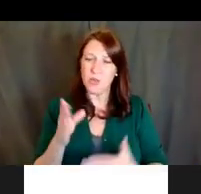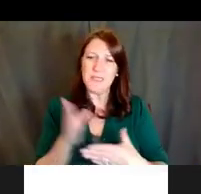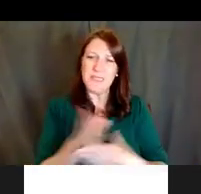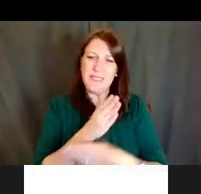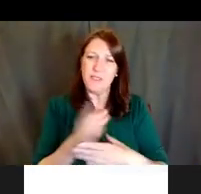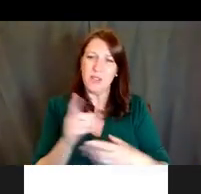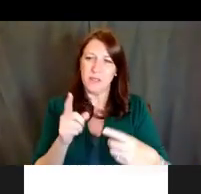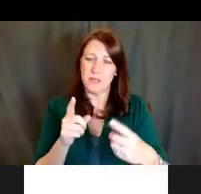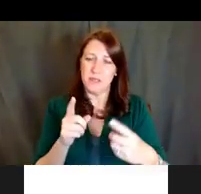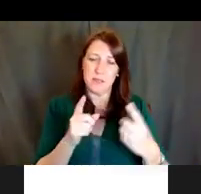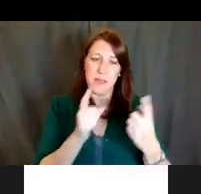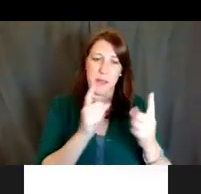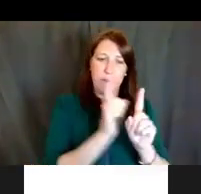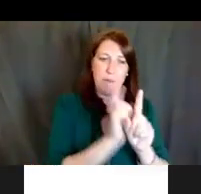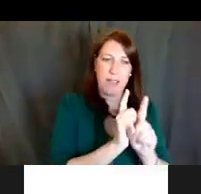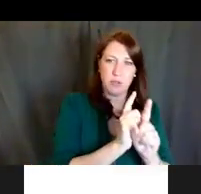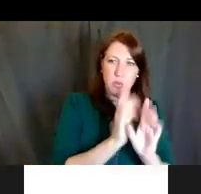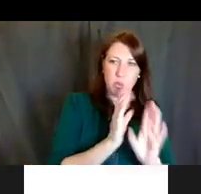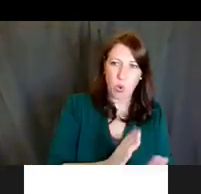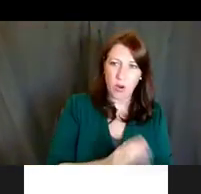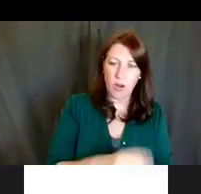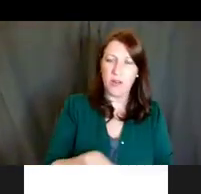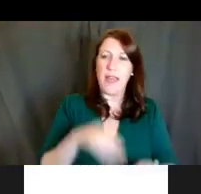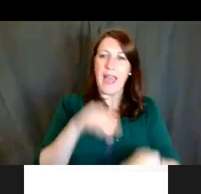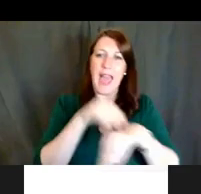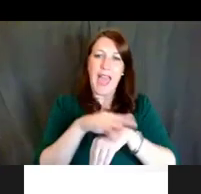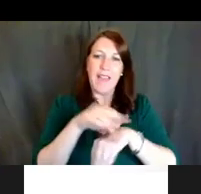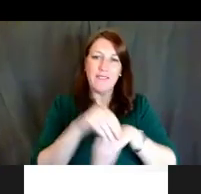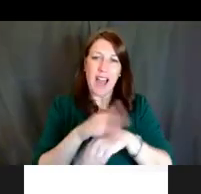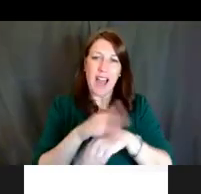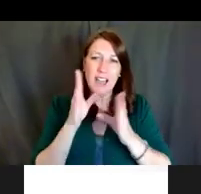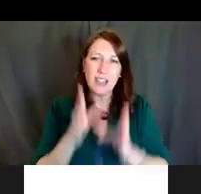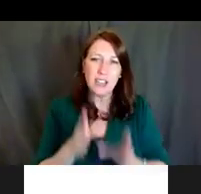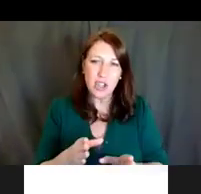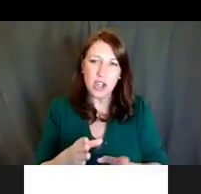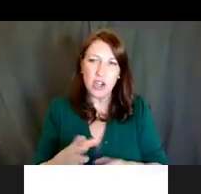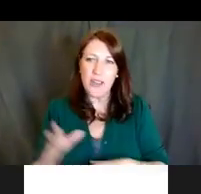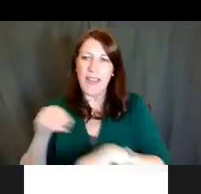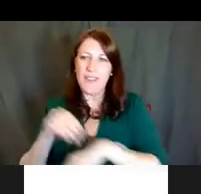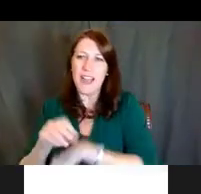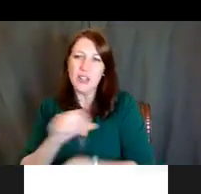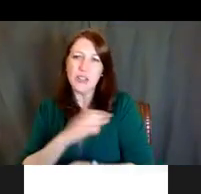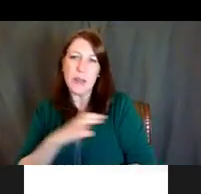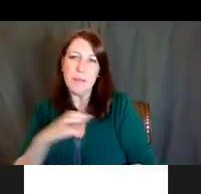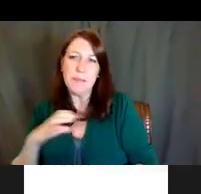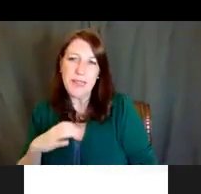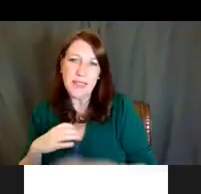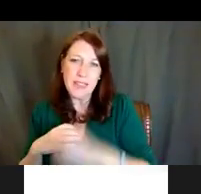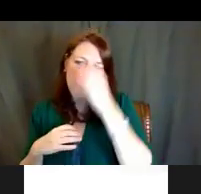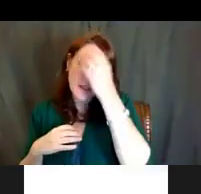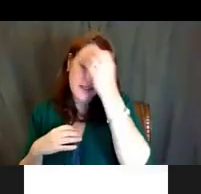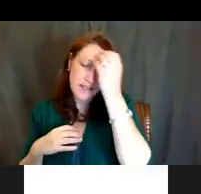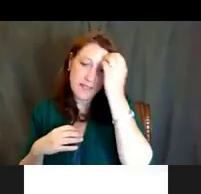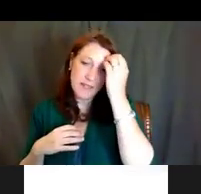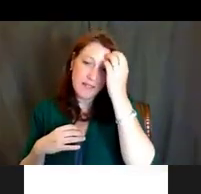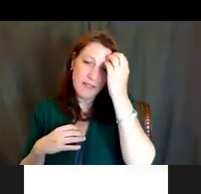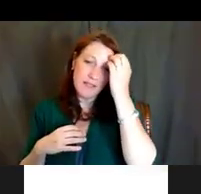and an advisory committee in terms of K application, and responsibilities during the award period?